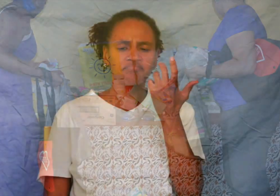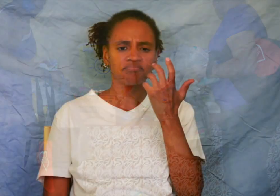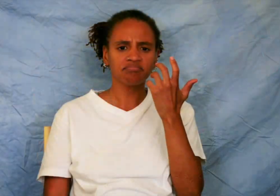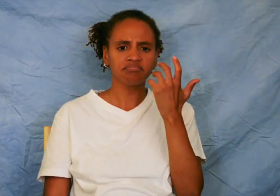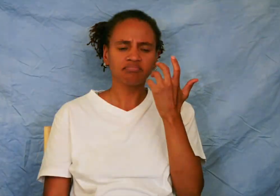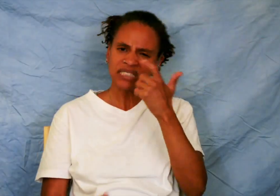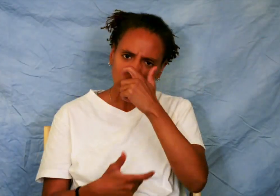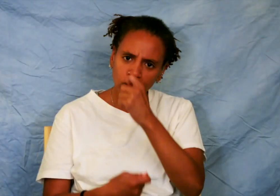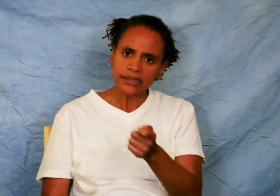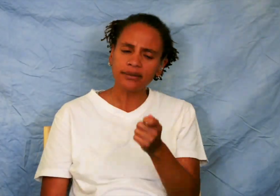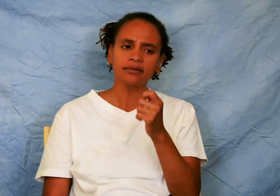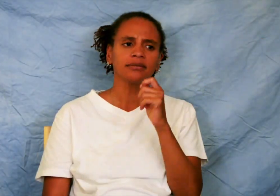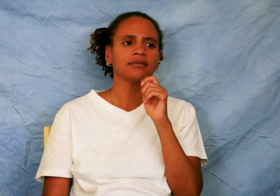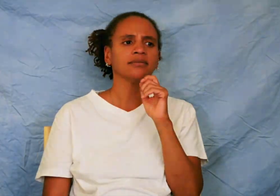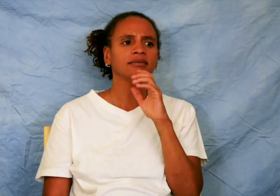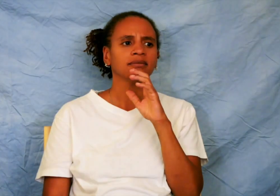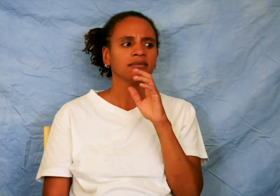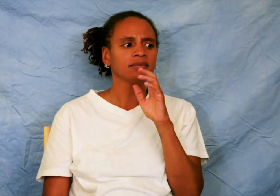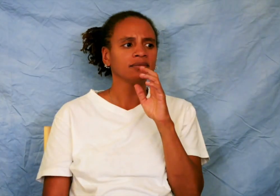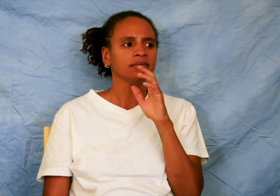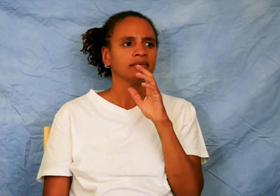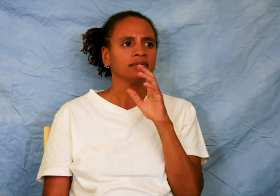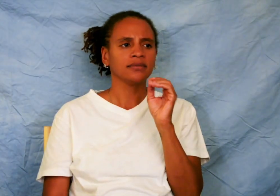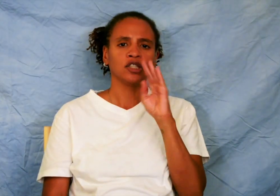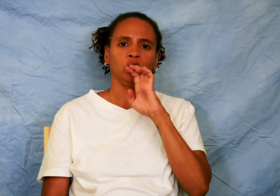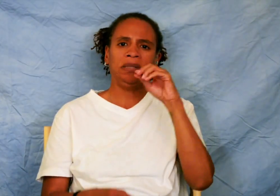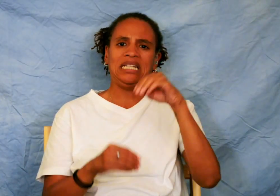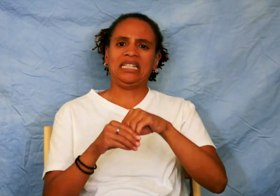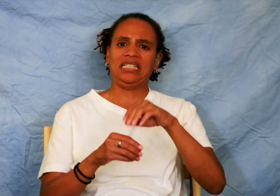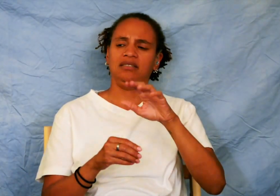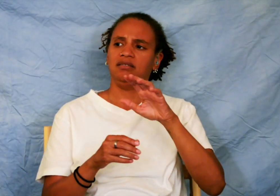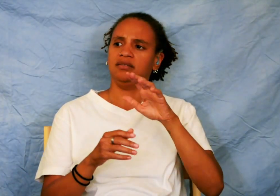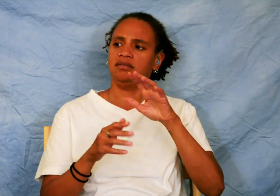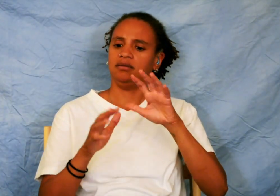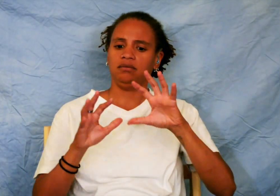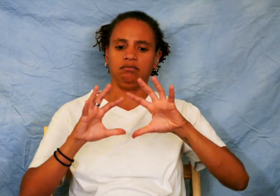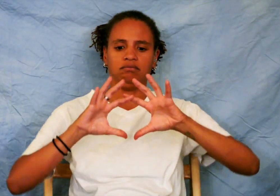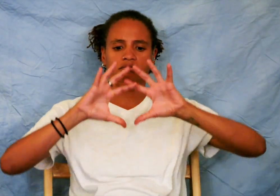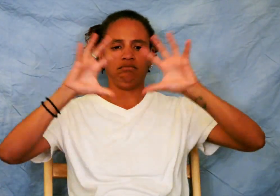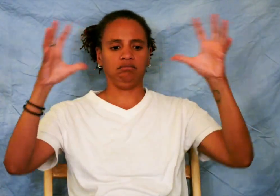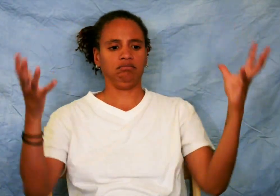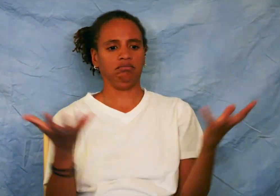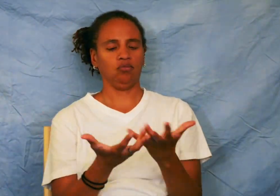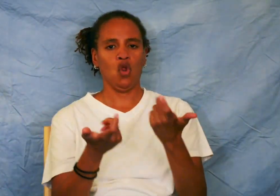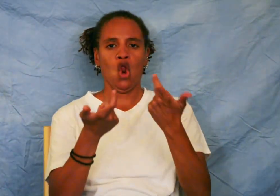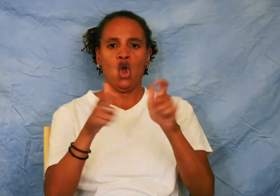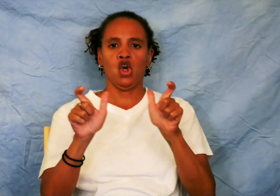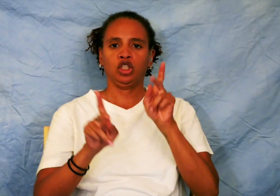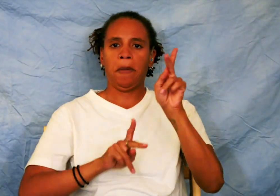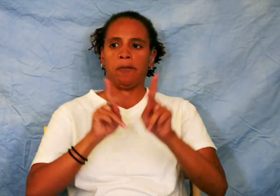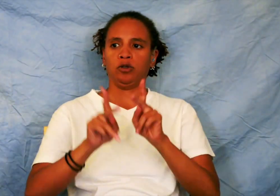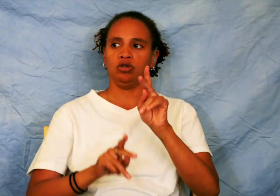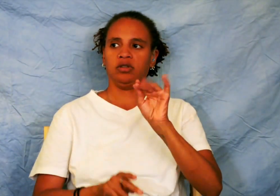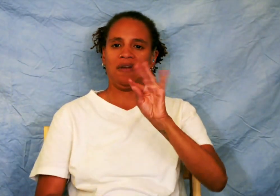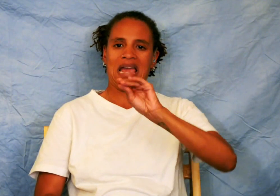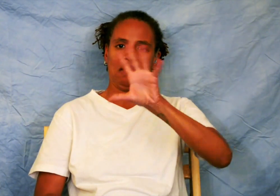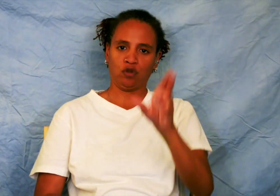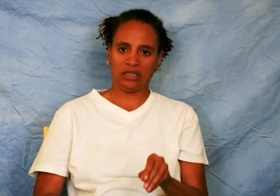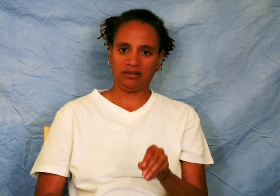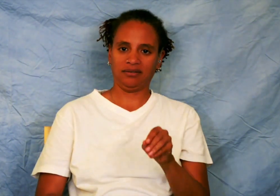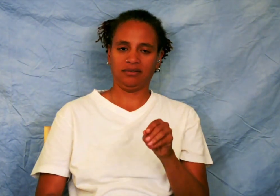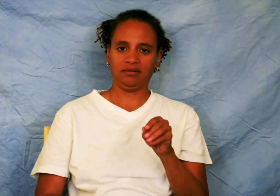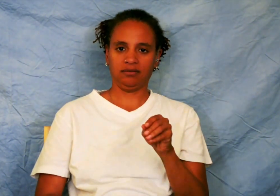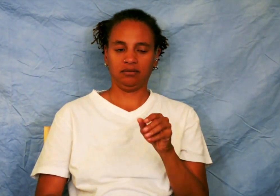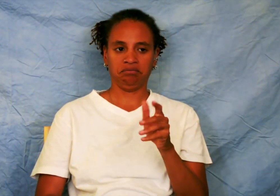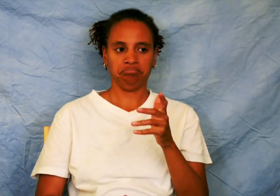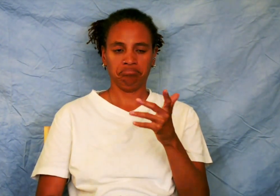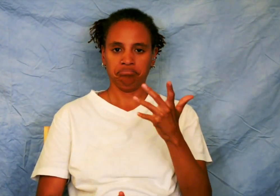One of my thoughts for the day was how interesting it is to be in Africa where people are various